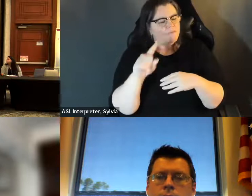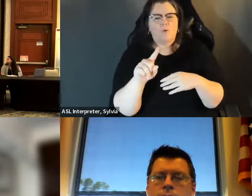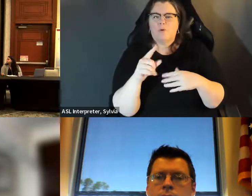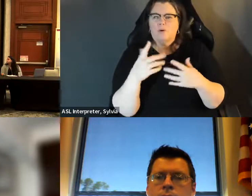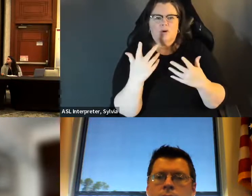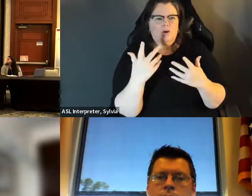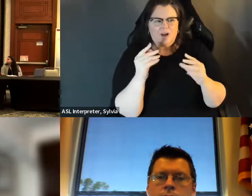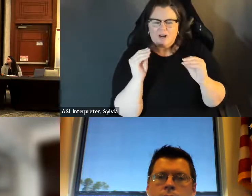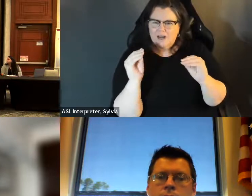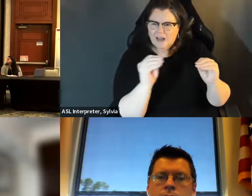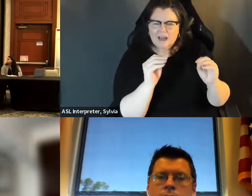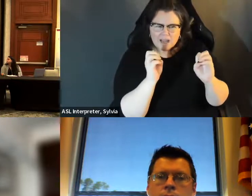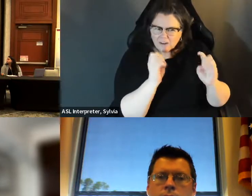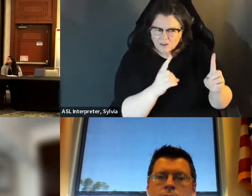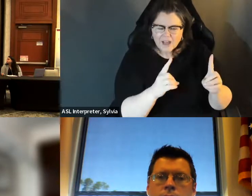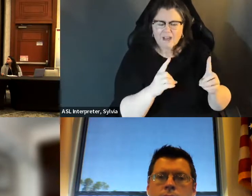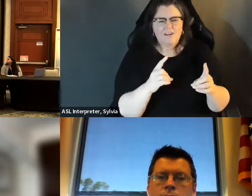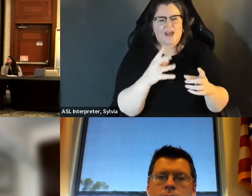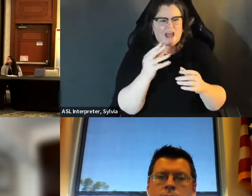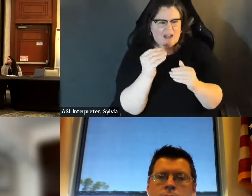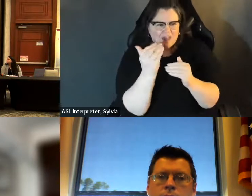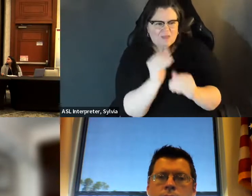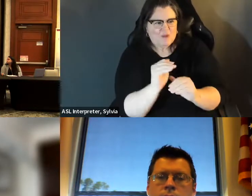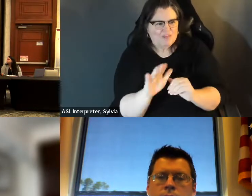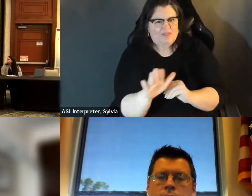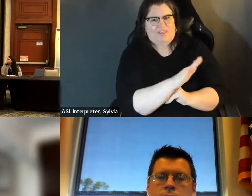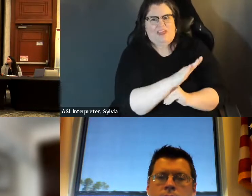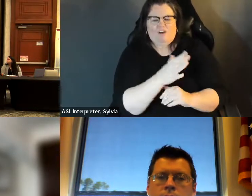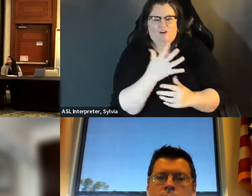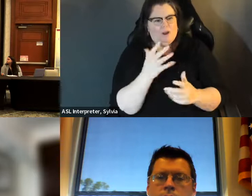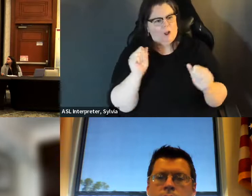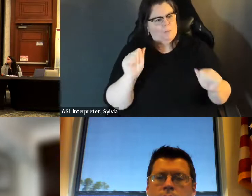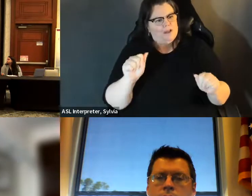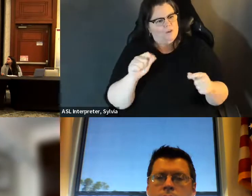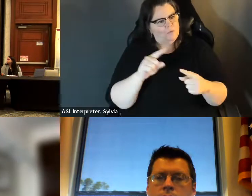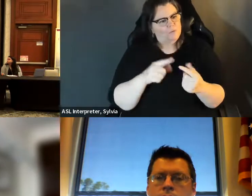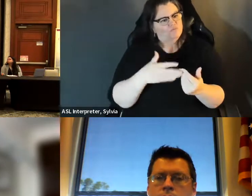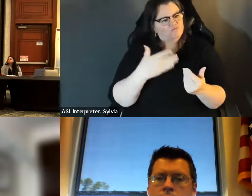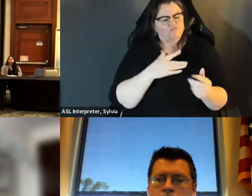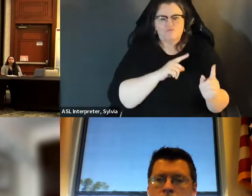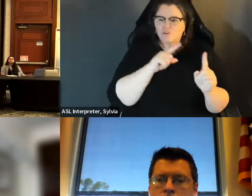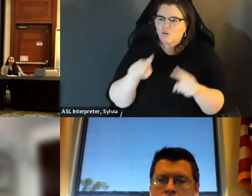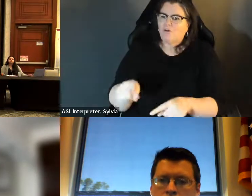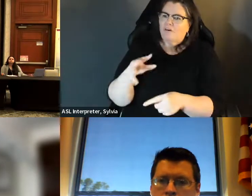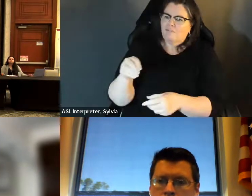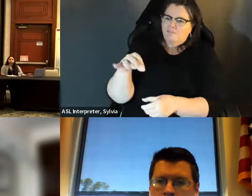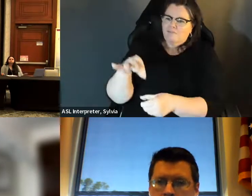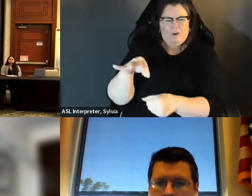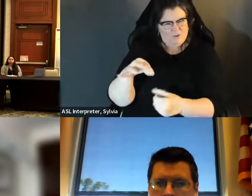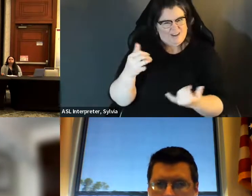opposition to equal access in education. And we saw And education, and we saw then a rise in efforts to limit access to the ballot. then a rise in efforts to limit access to the ballot. And so now we are seeing